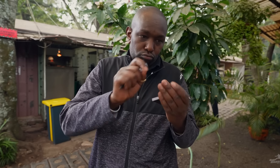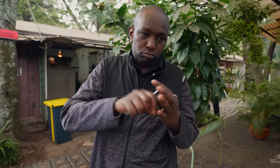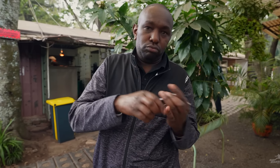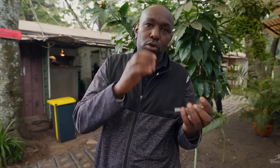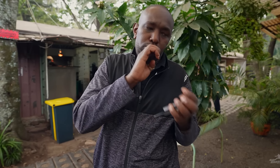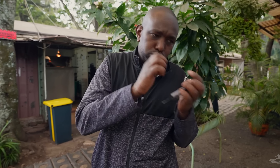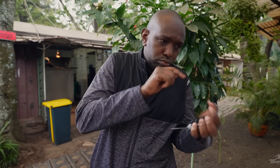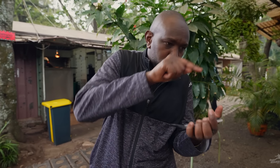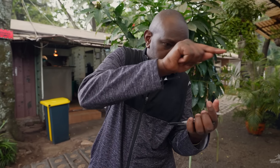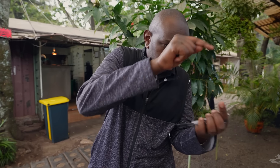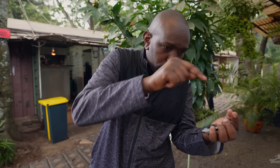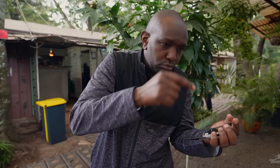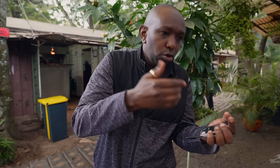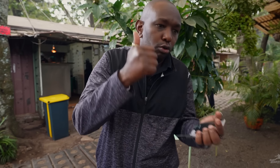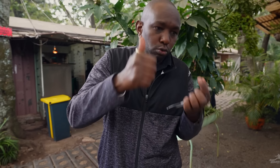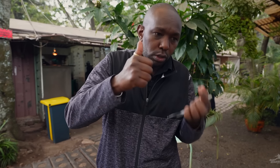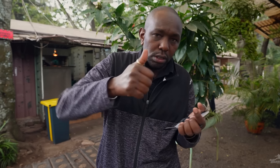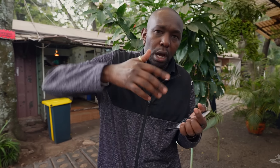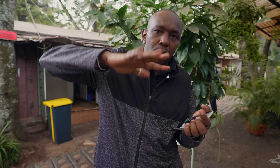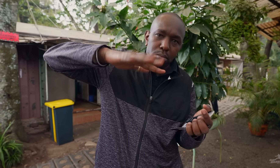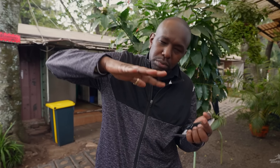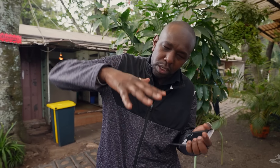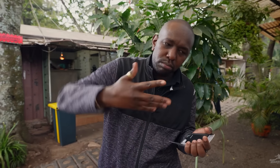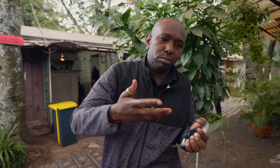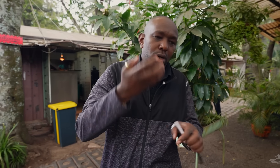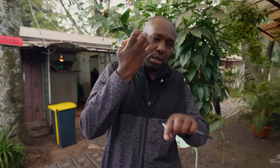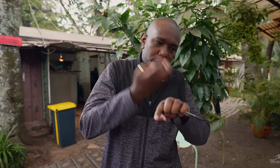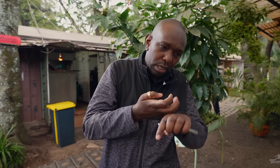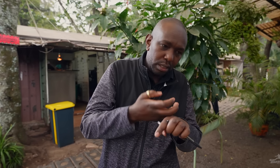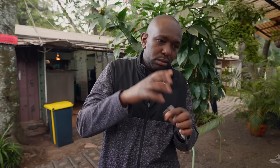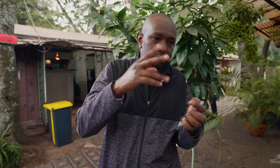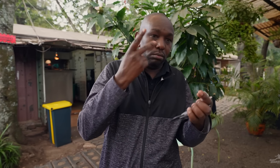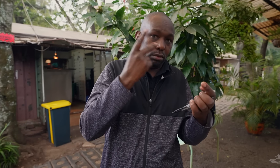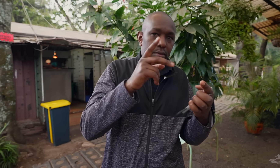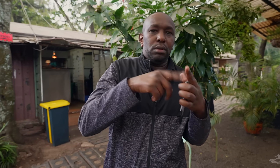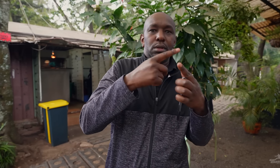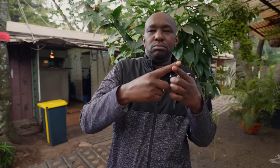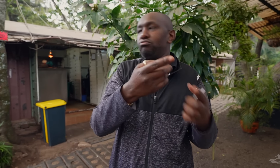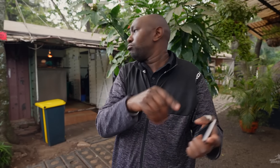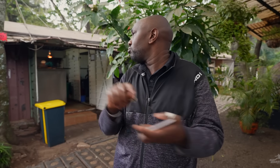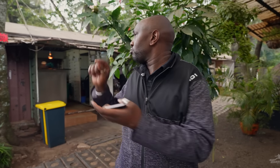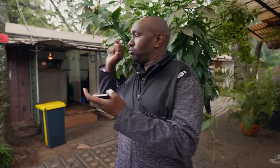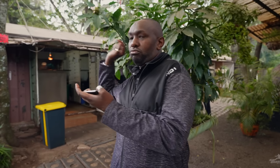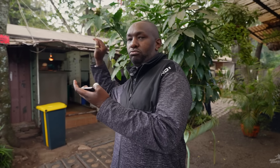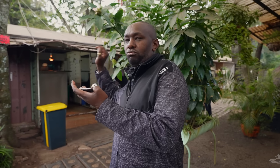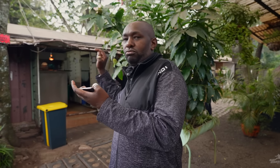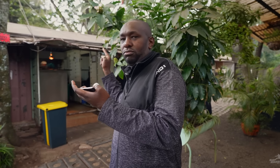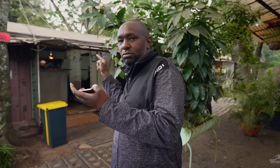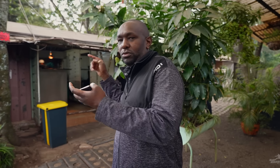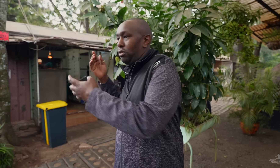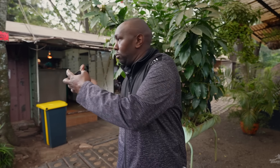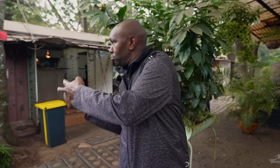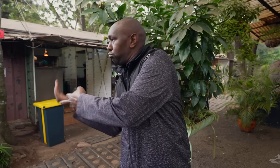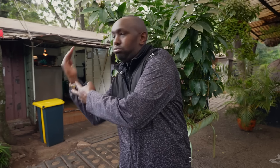and making sure the customers’ orders are correct with the cooks.